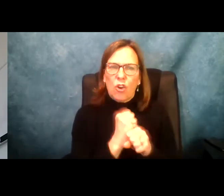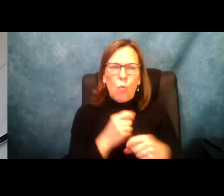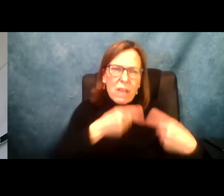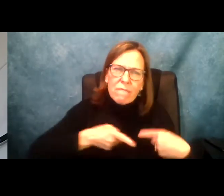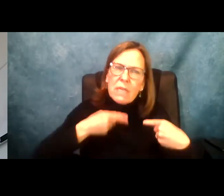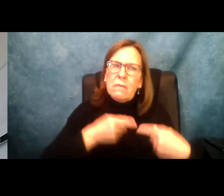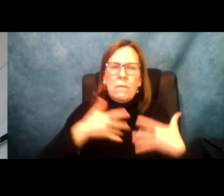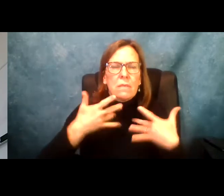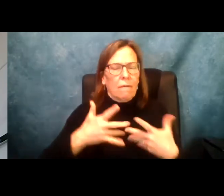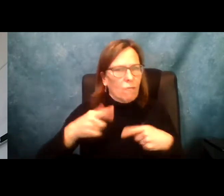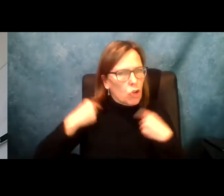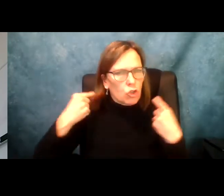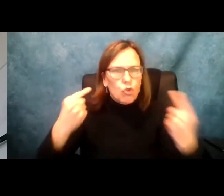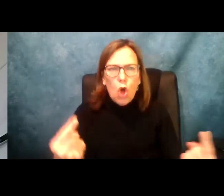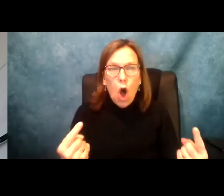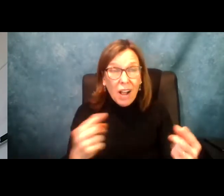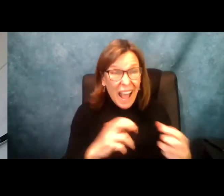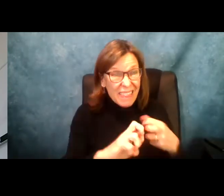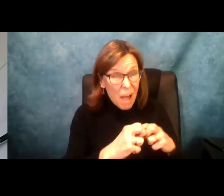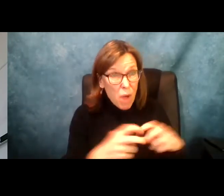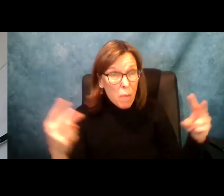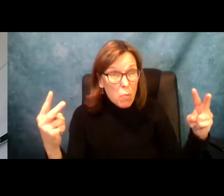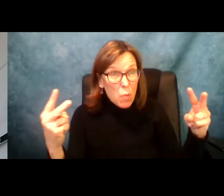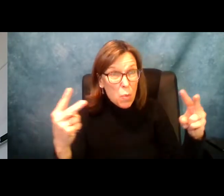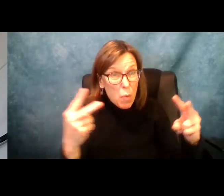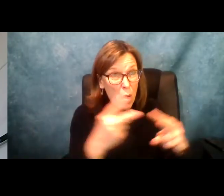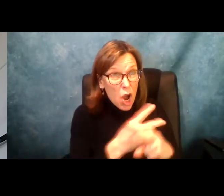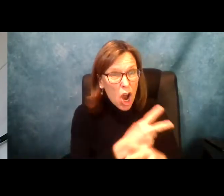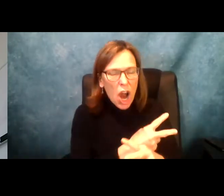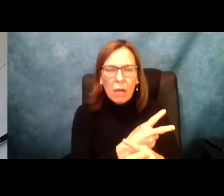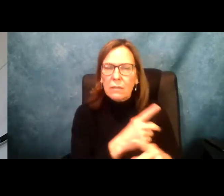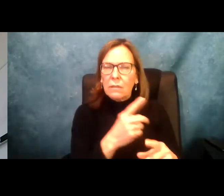does happen this year? Because we have been fighting